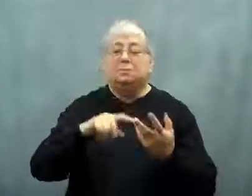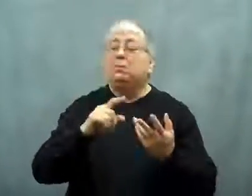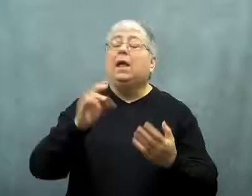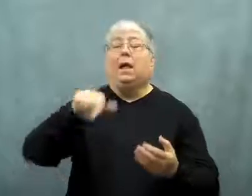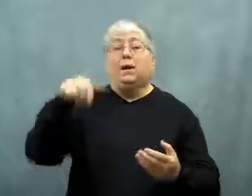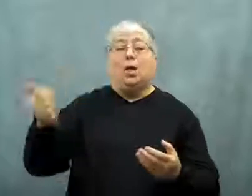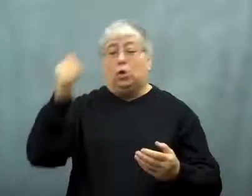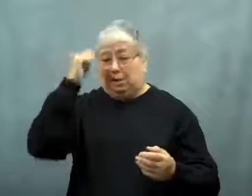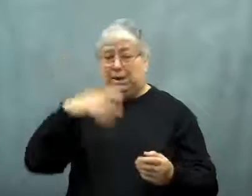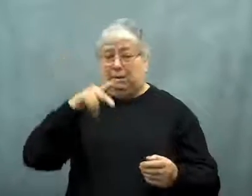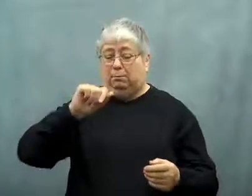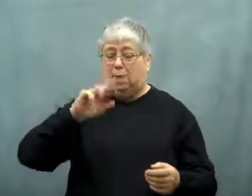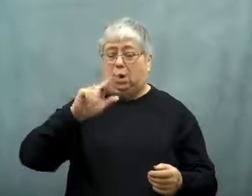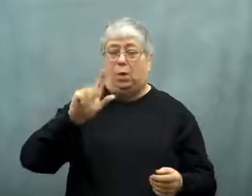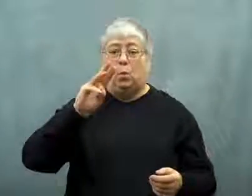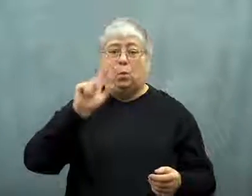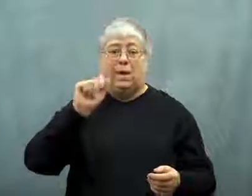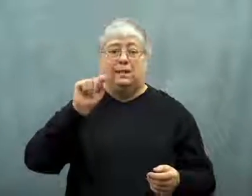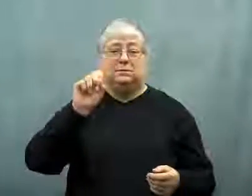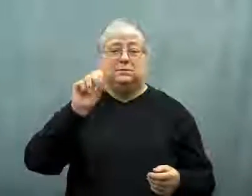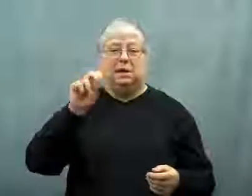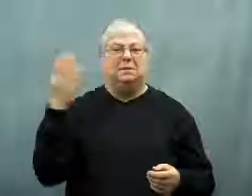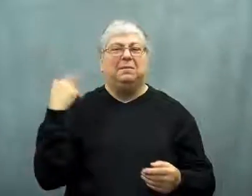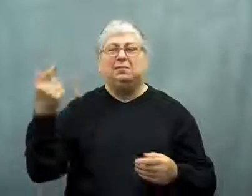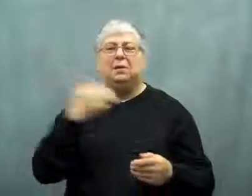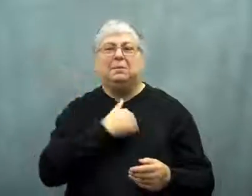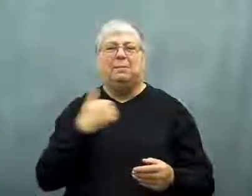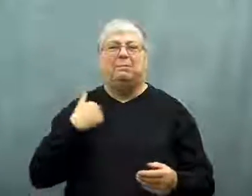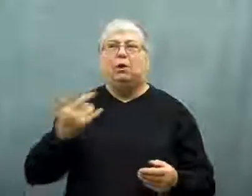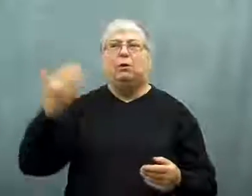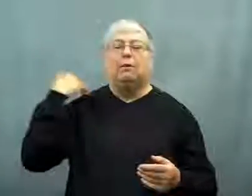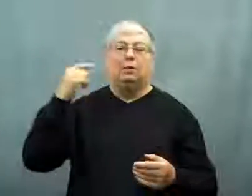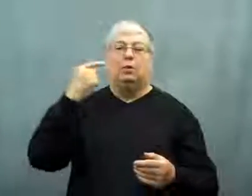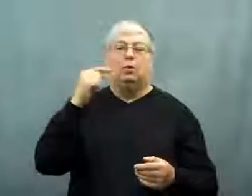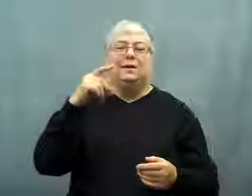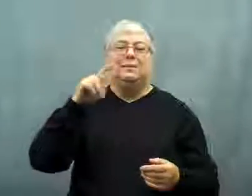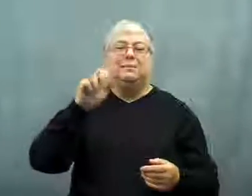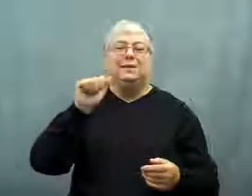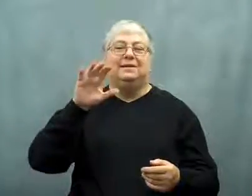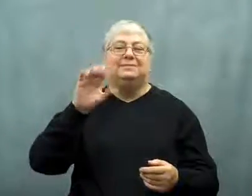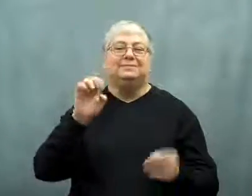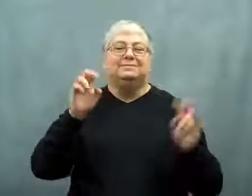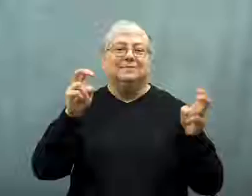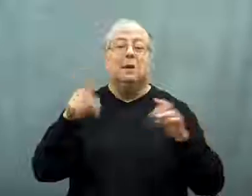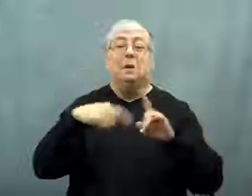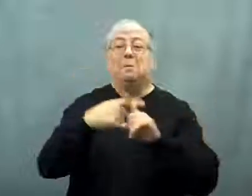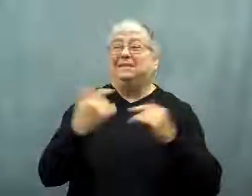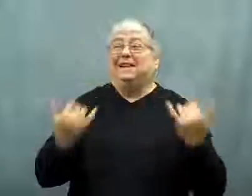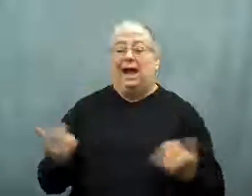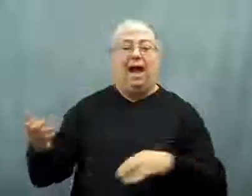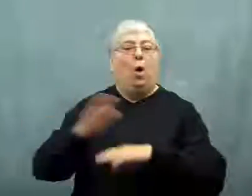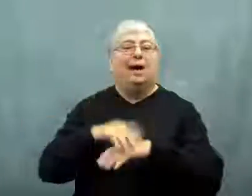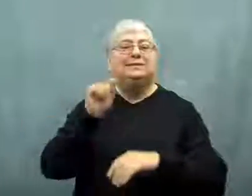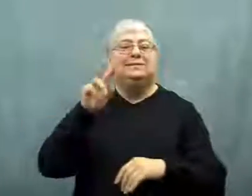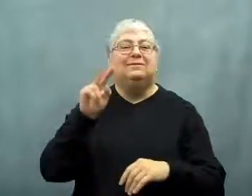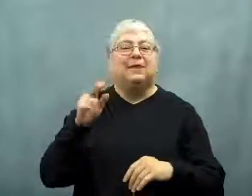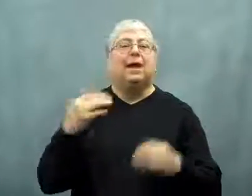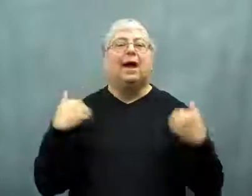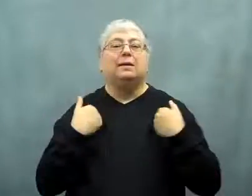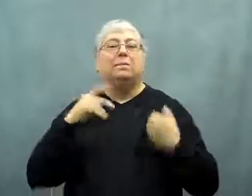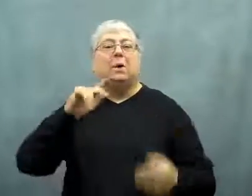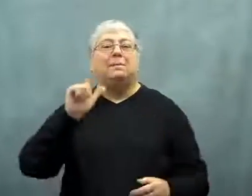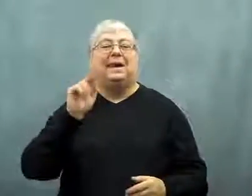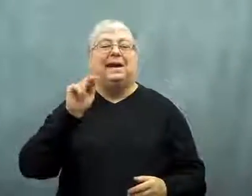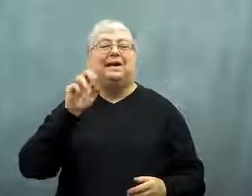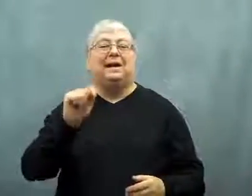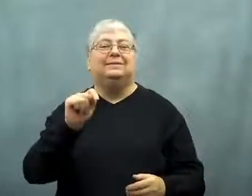and Paul Watson, who was a member of GreenPeace